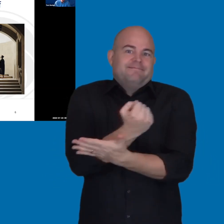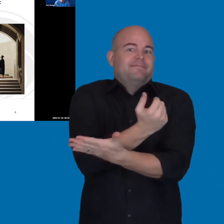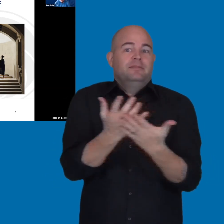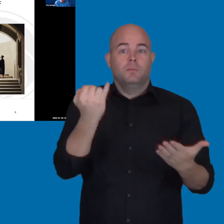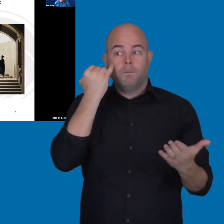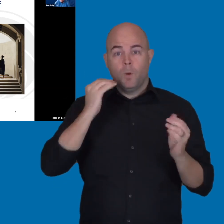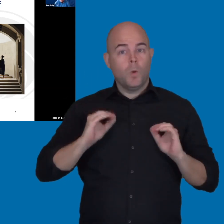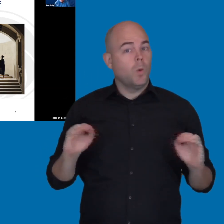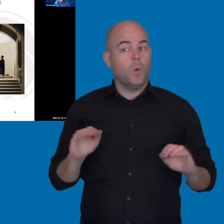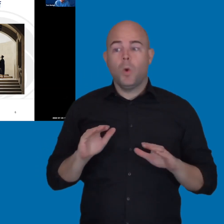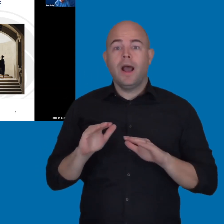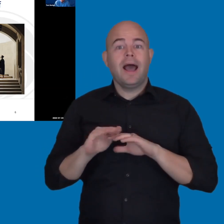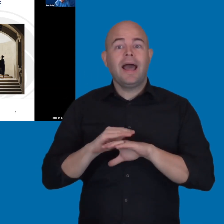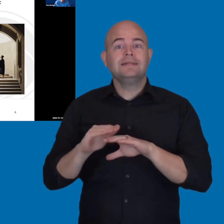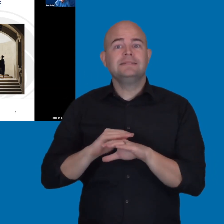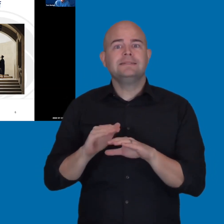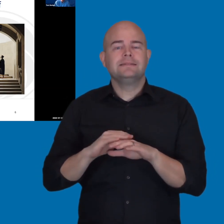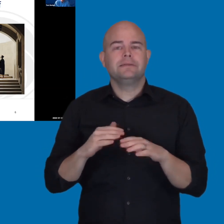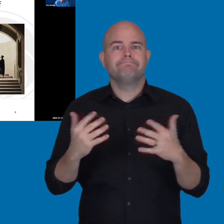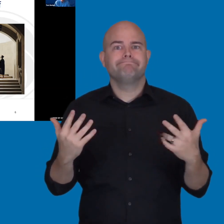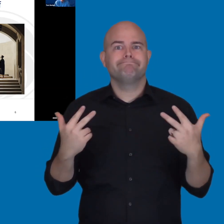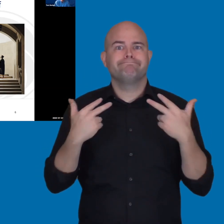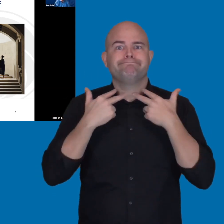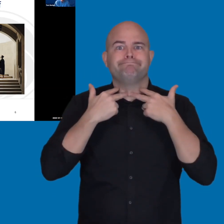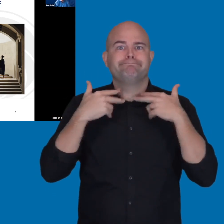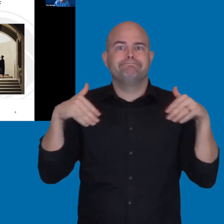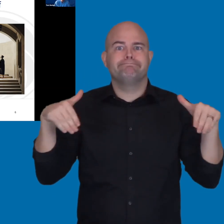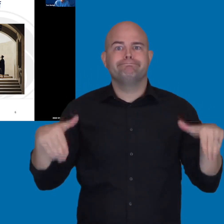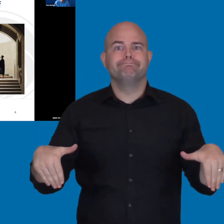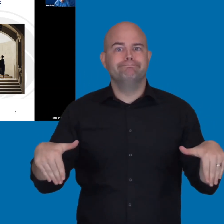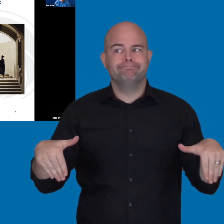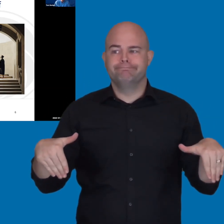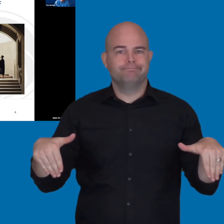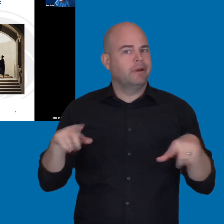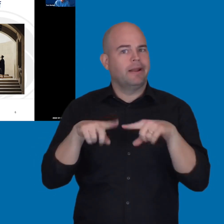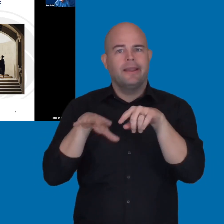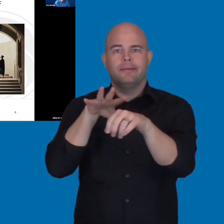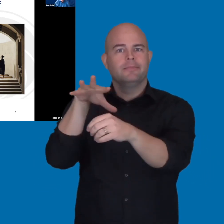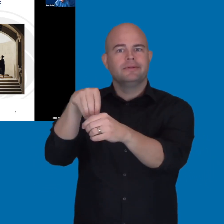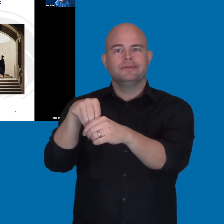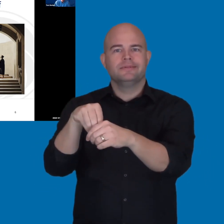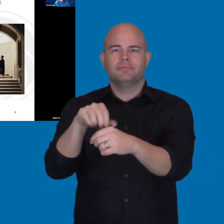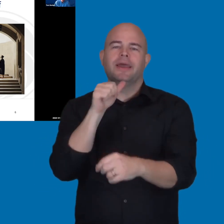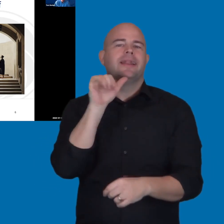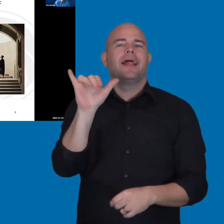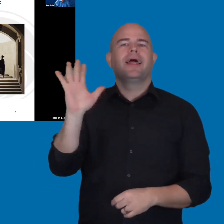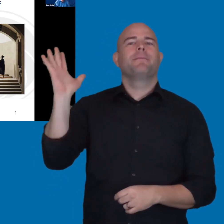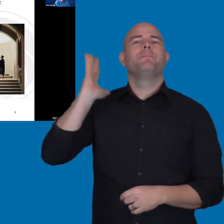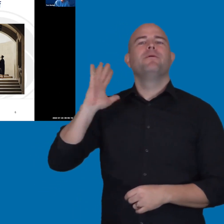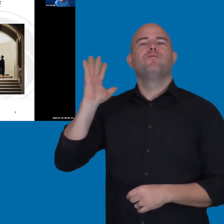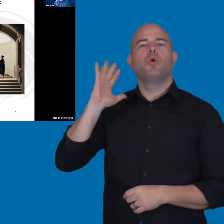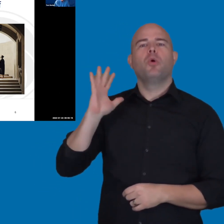If you don't have access, you pretty much can't participate. It's not like the old days where things were you need to go